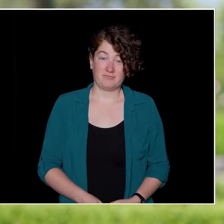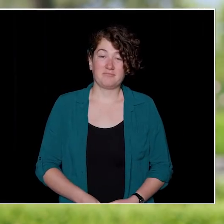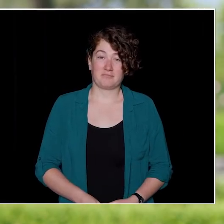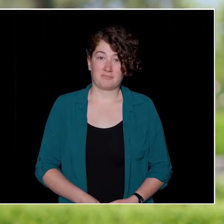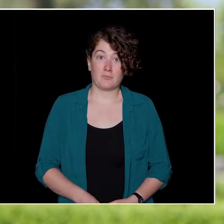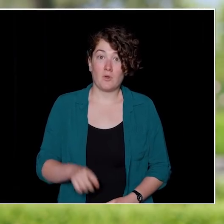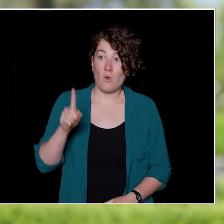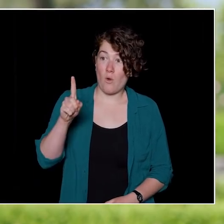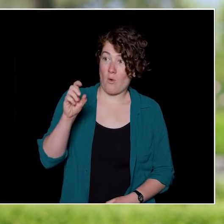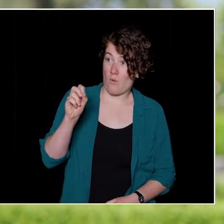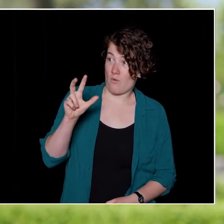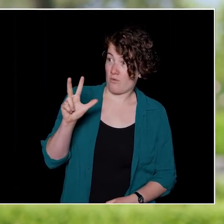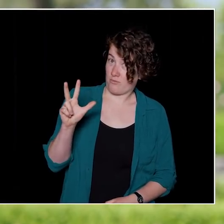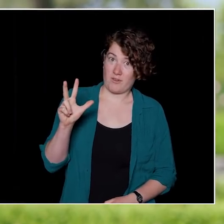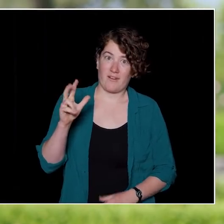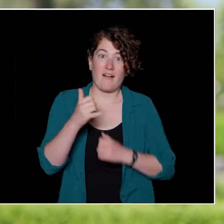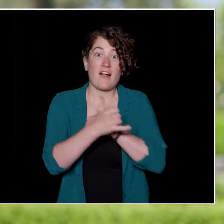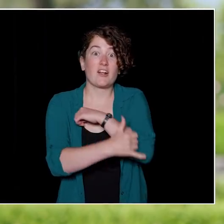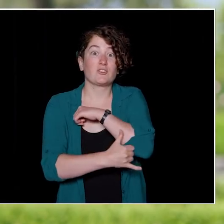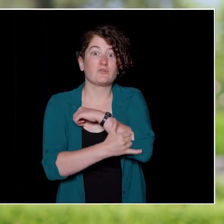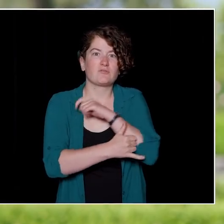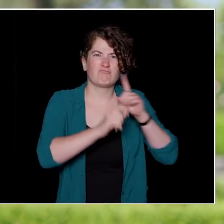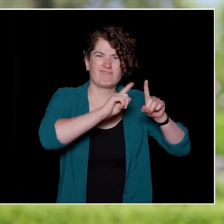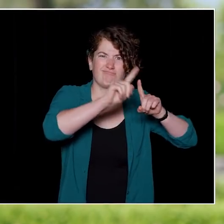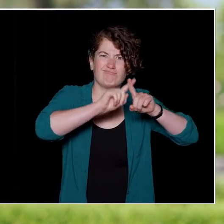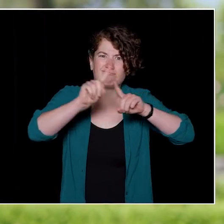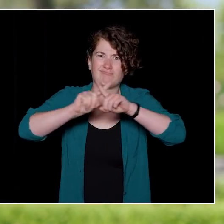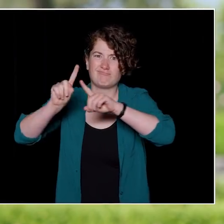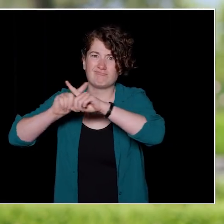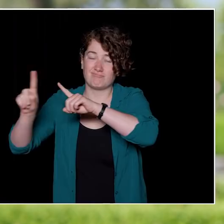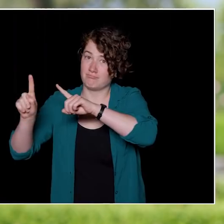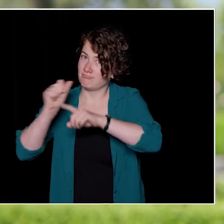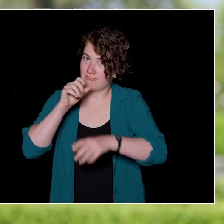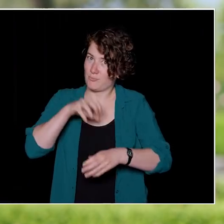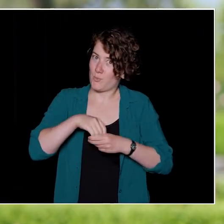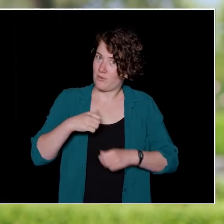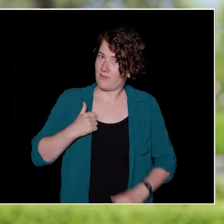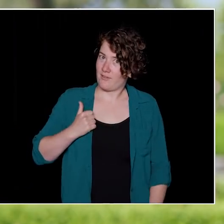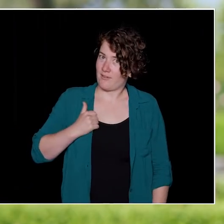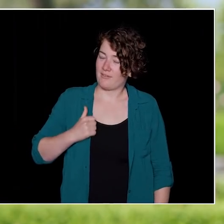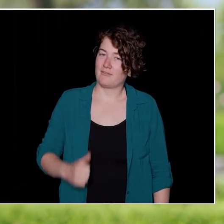103 countries are represented, not including Canada.